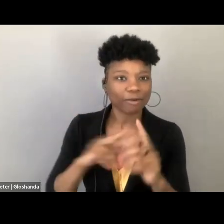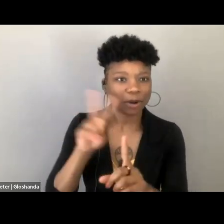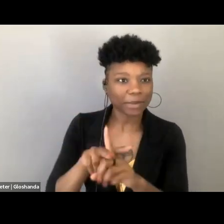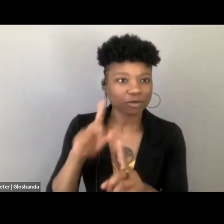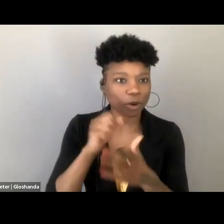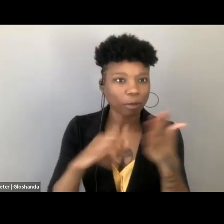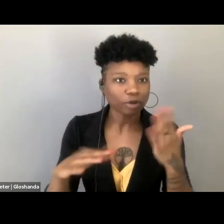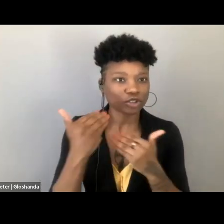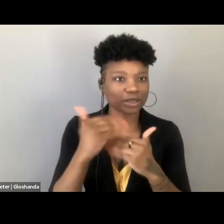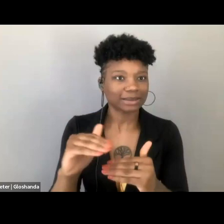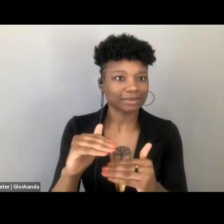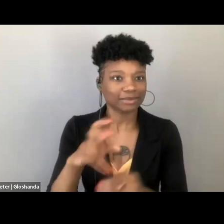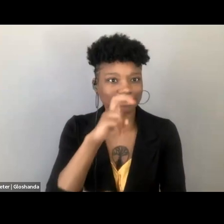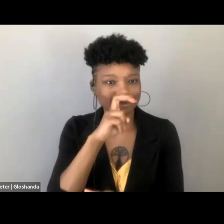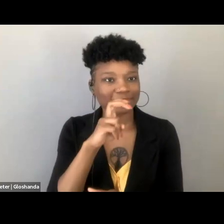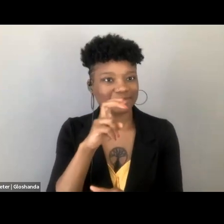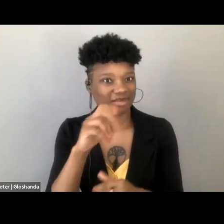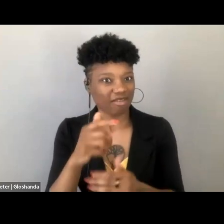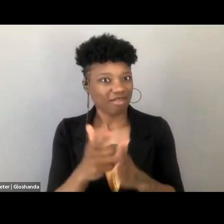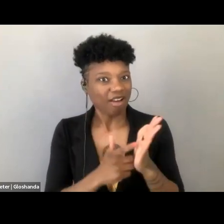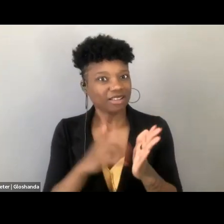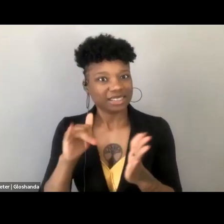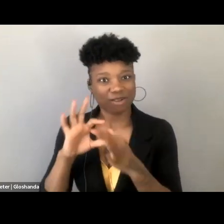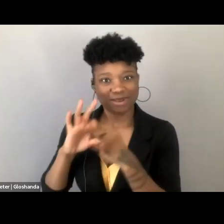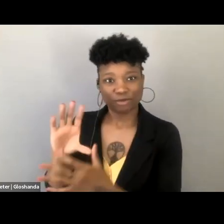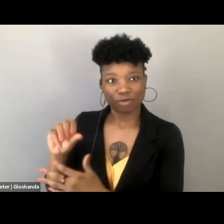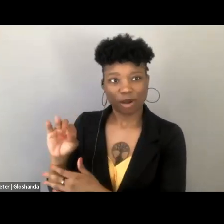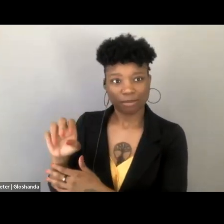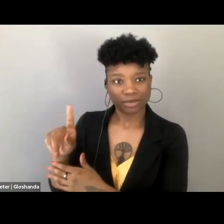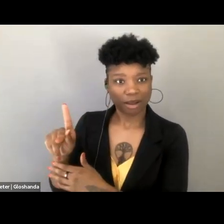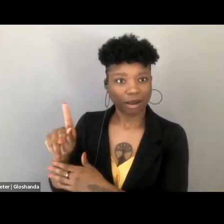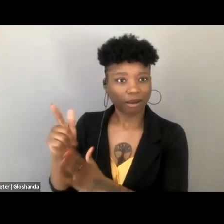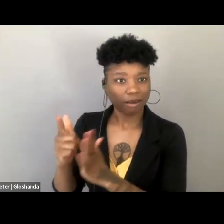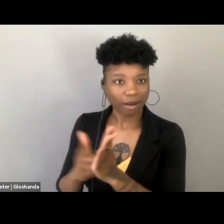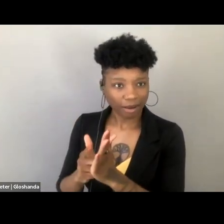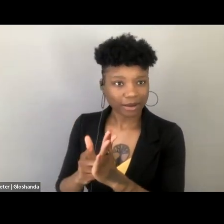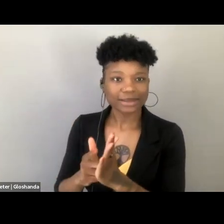that mirrored in accentuated federal laws. Now, these laws operated not just locally,